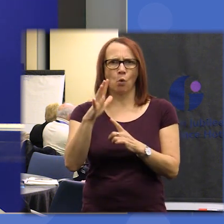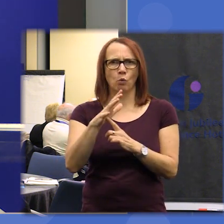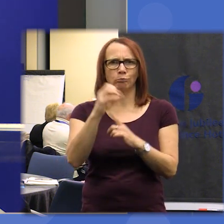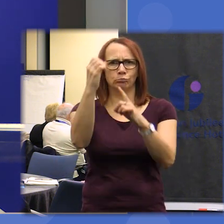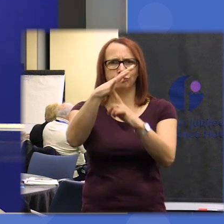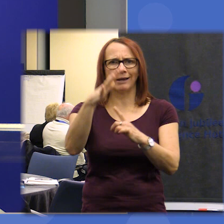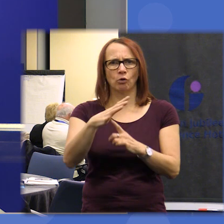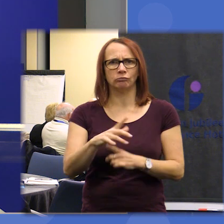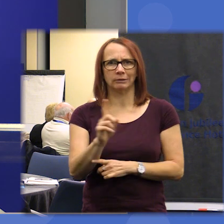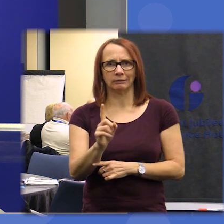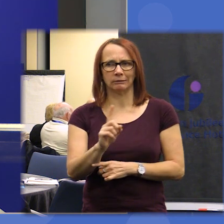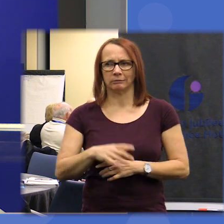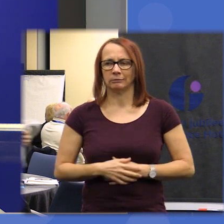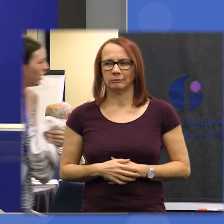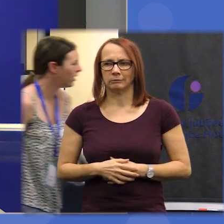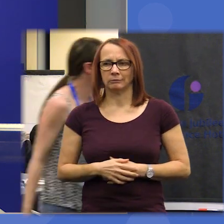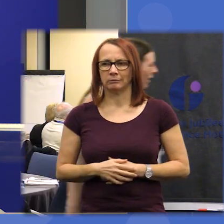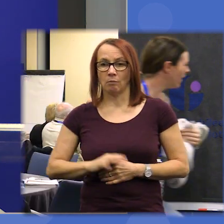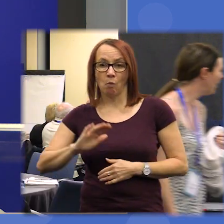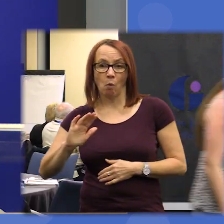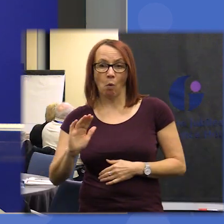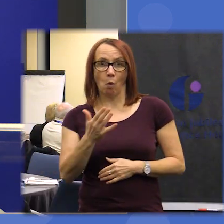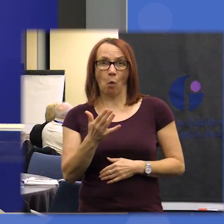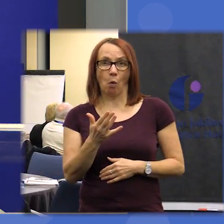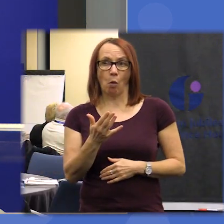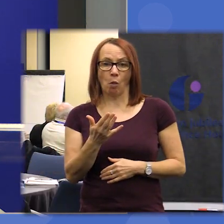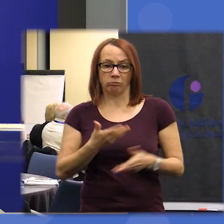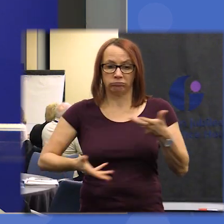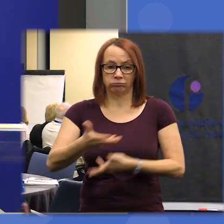rest assured that all the material that you've worked on today and yesterday and